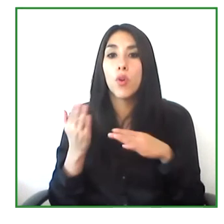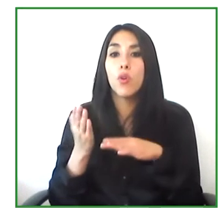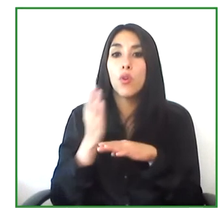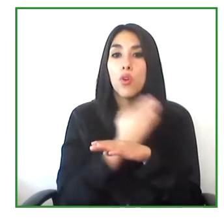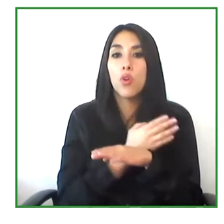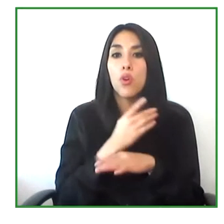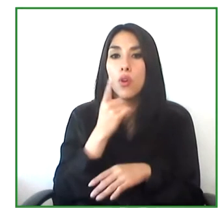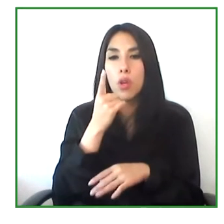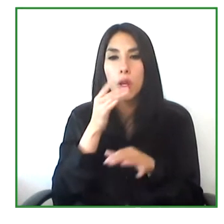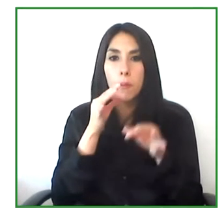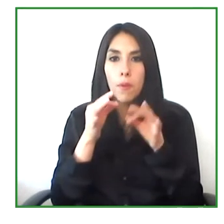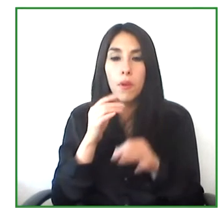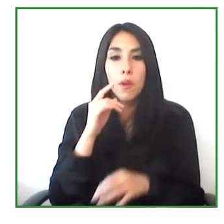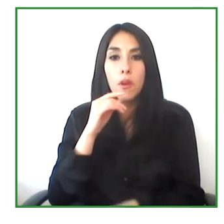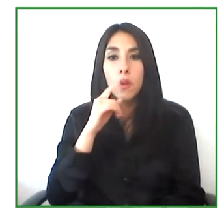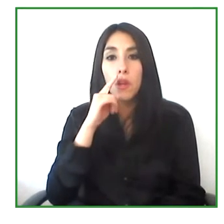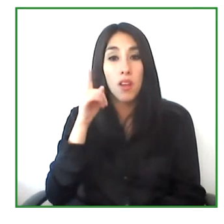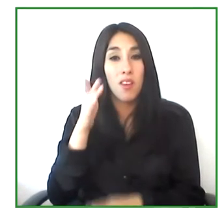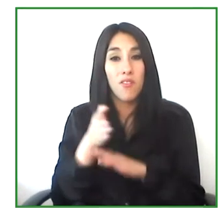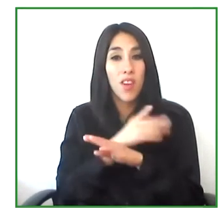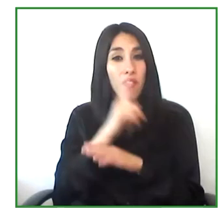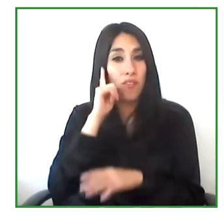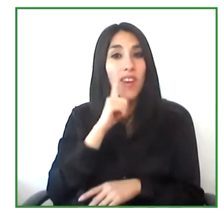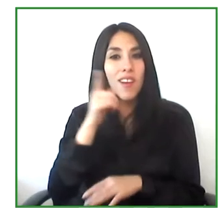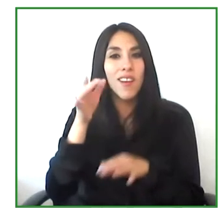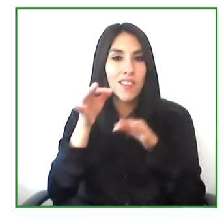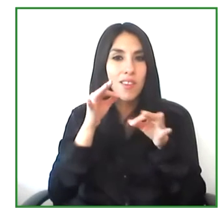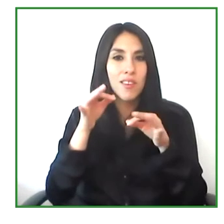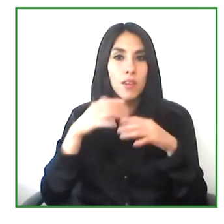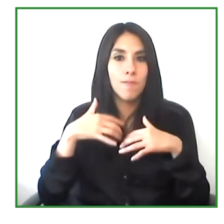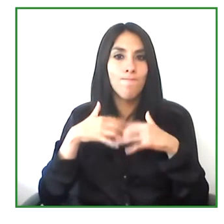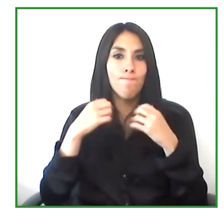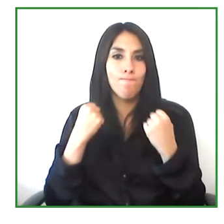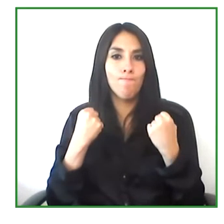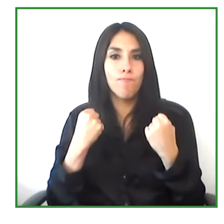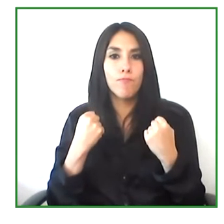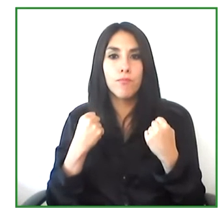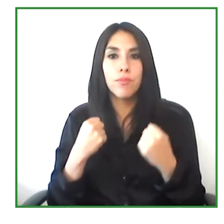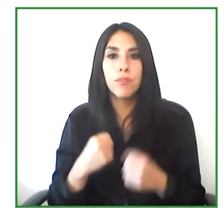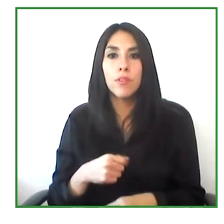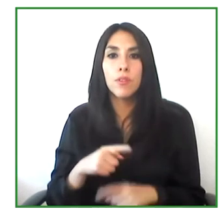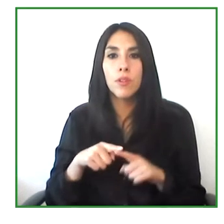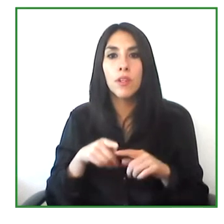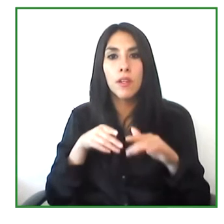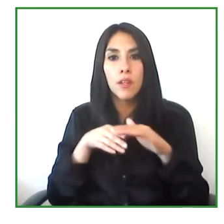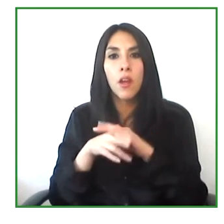Henry said, they empowerment of being able to have access to the information, to the tools.